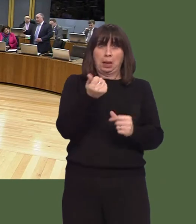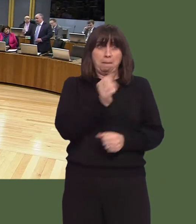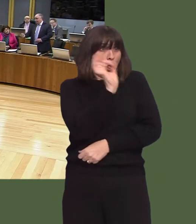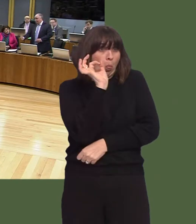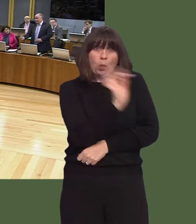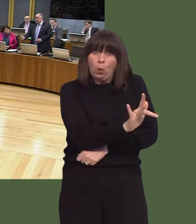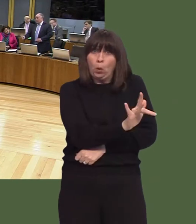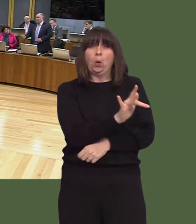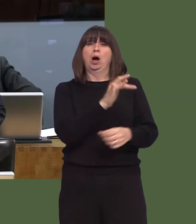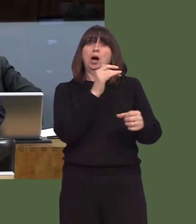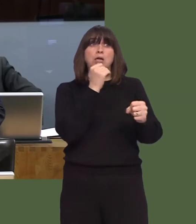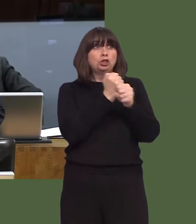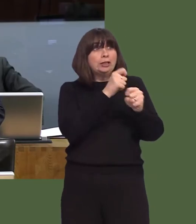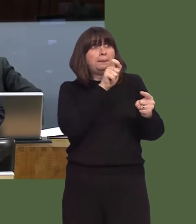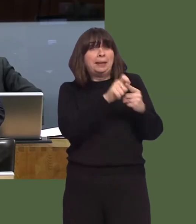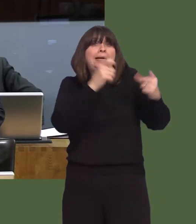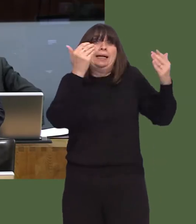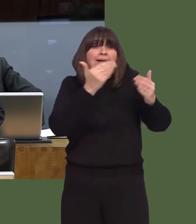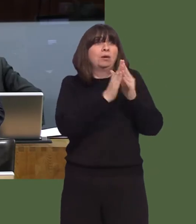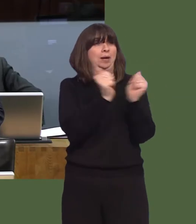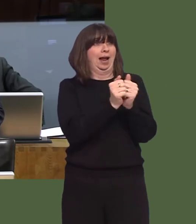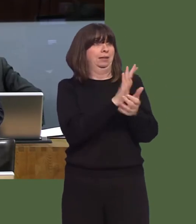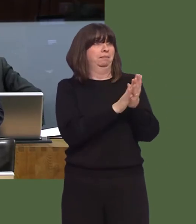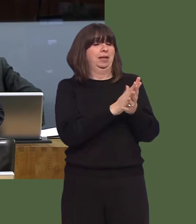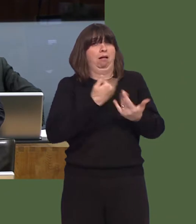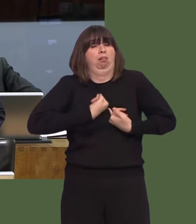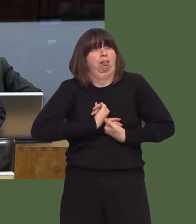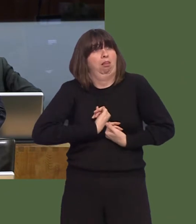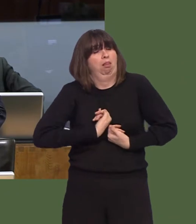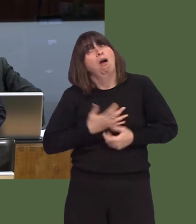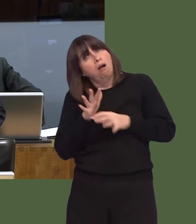for out-of-hours provision, we are seeing continuing demand for A&E provision and